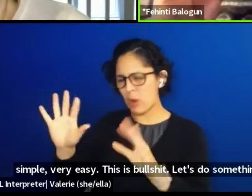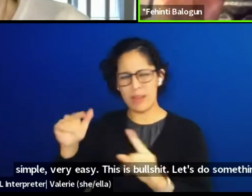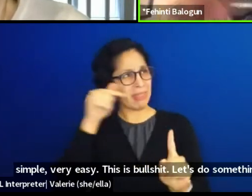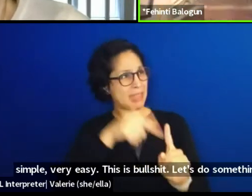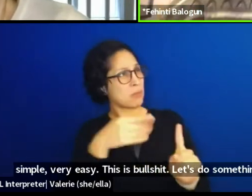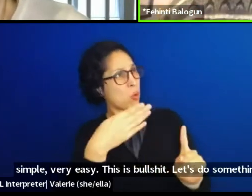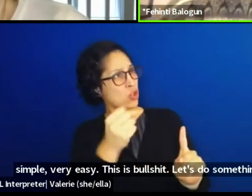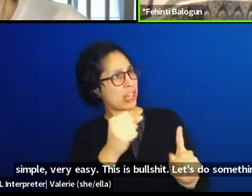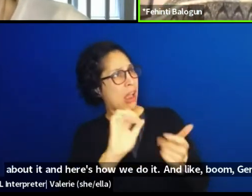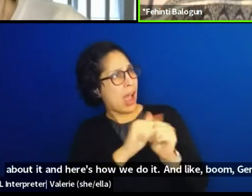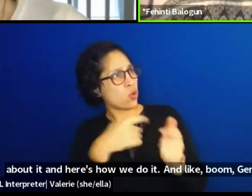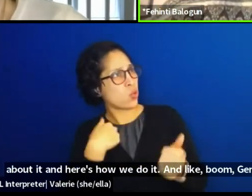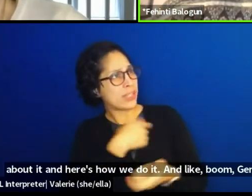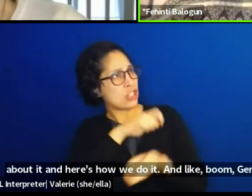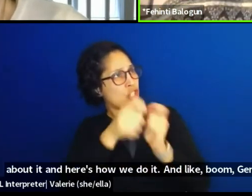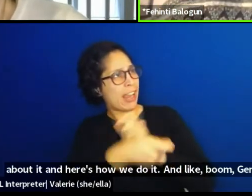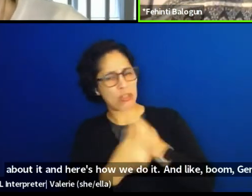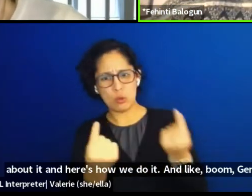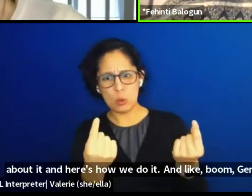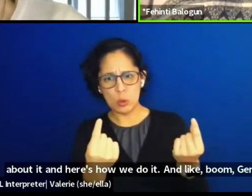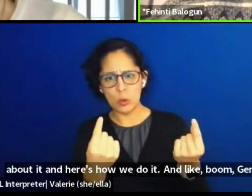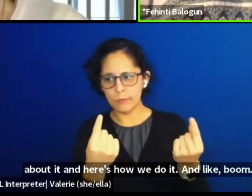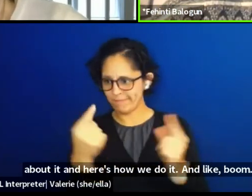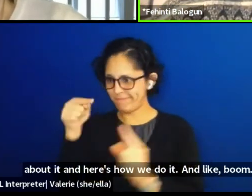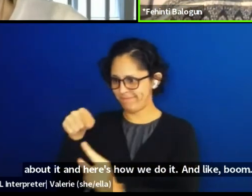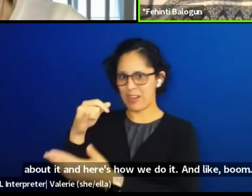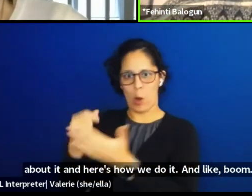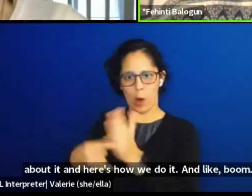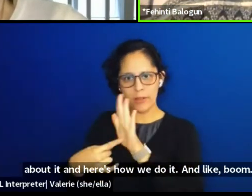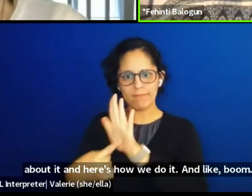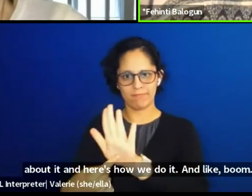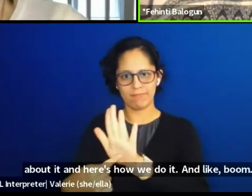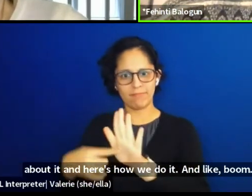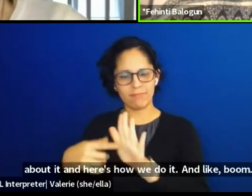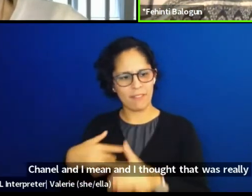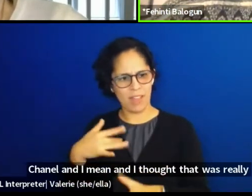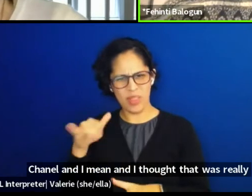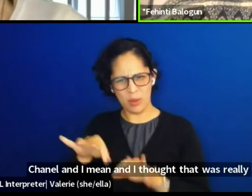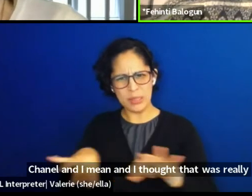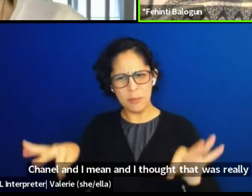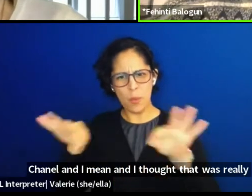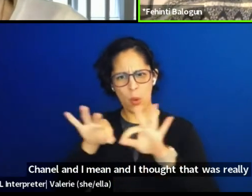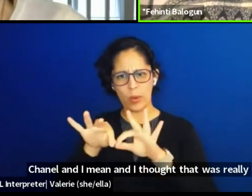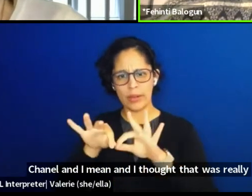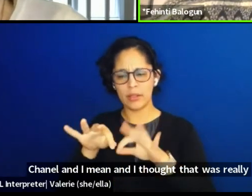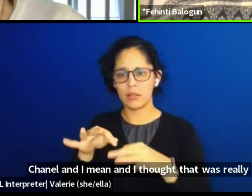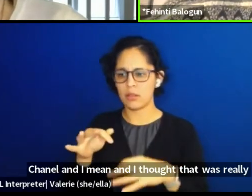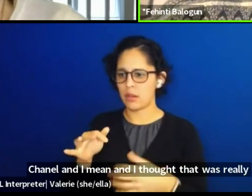Do you know what I mean? And I thought that was really important. And I felt for me, I think in the West especially